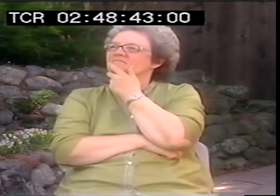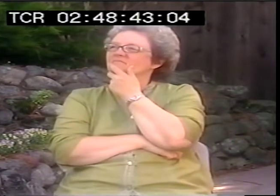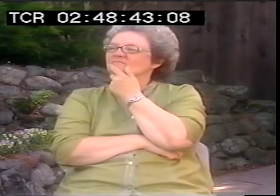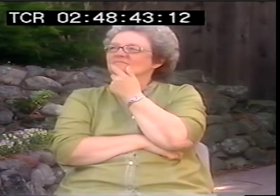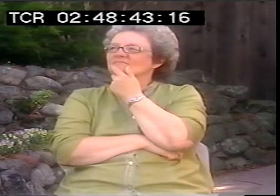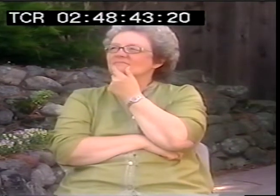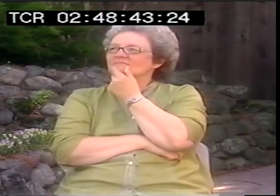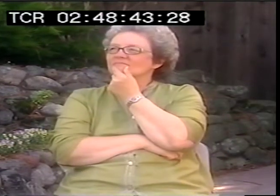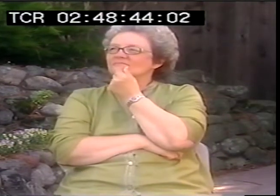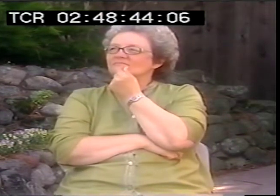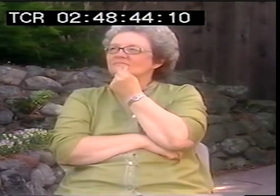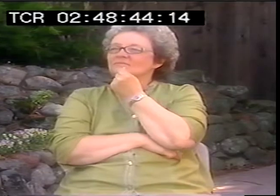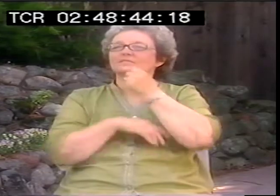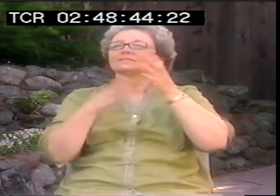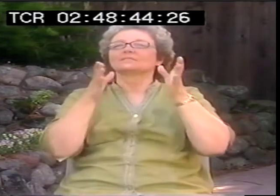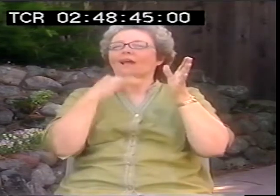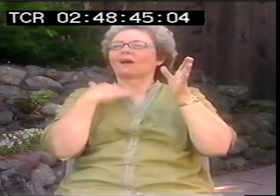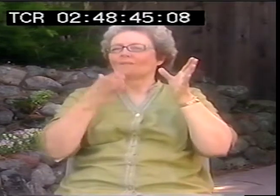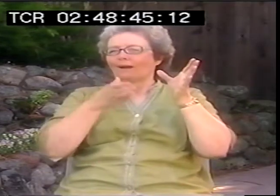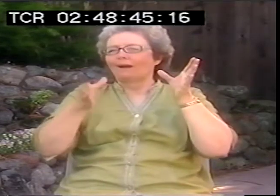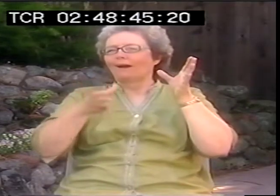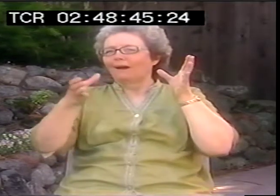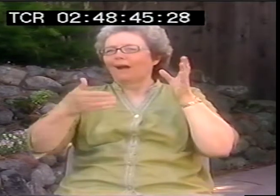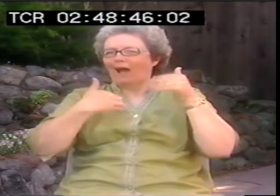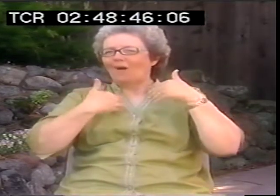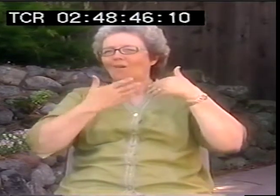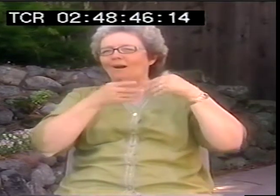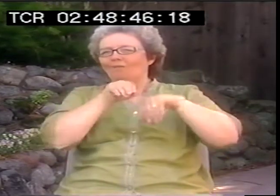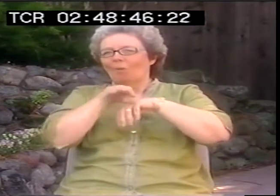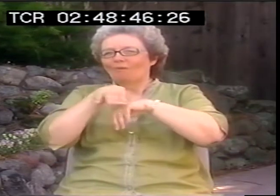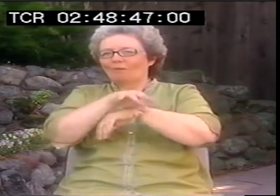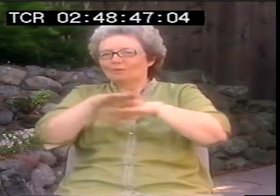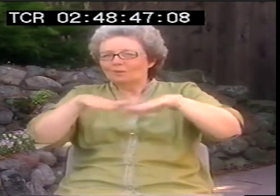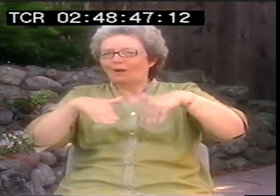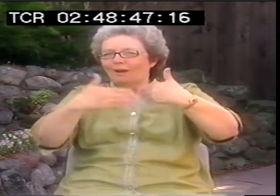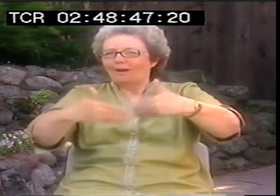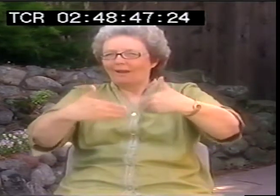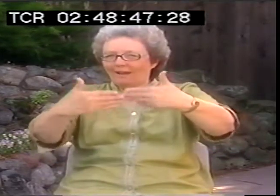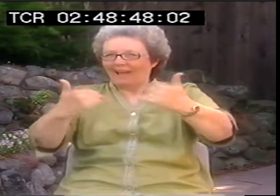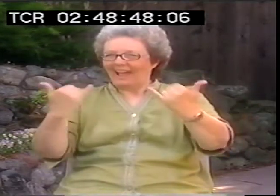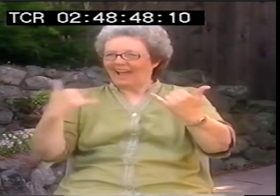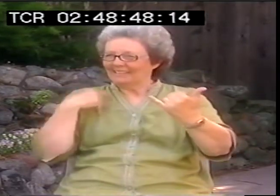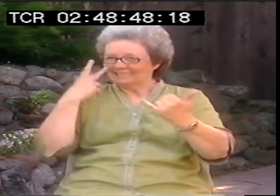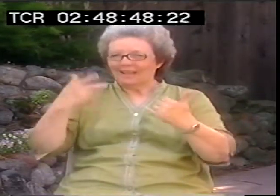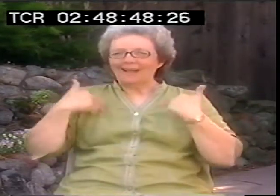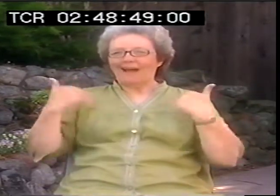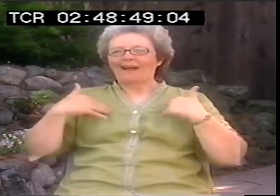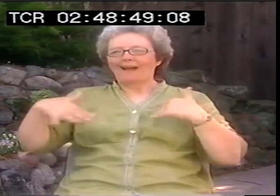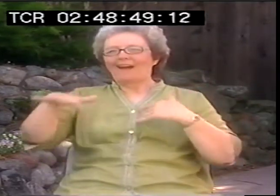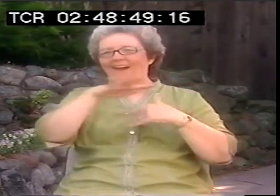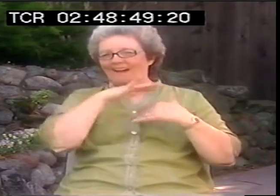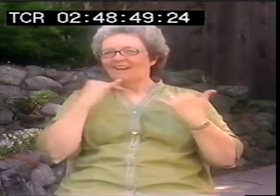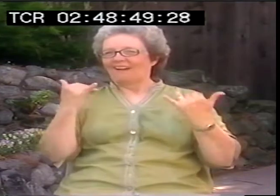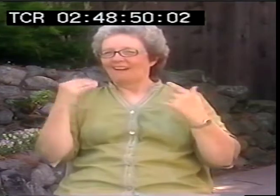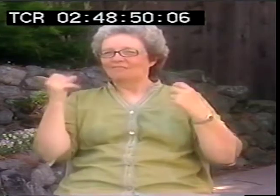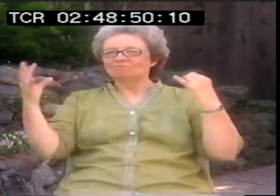all of the ASL poets did, when you analyze their work. There is a legacy to their poetry, I now see younger